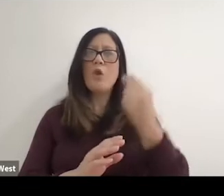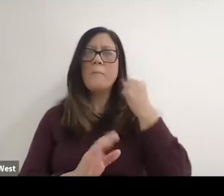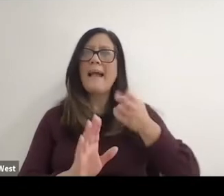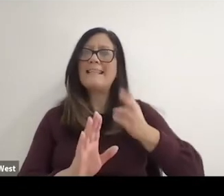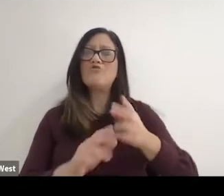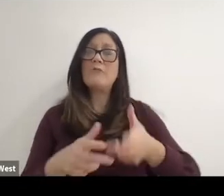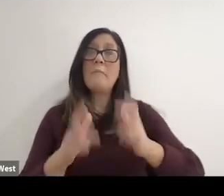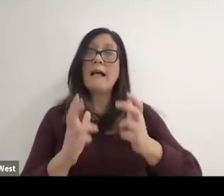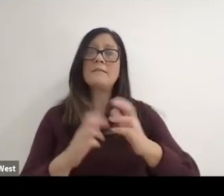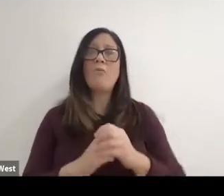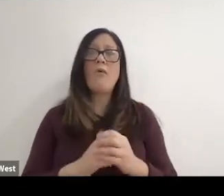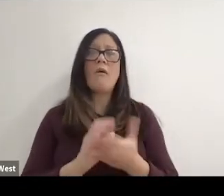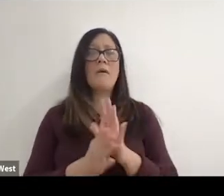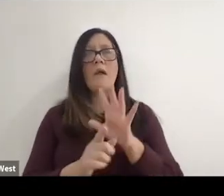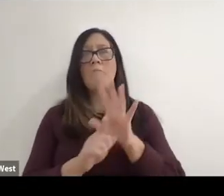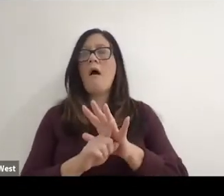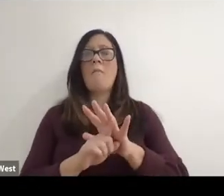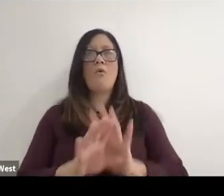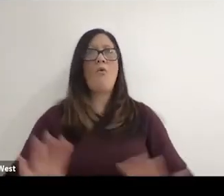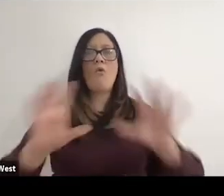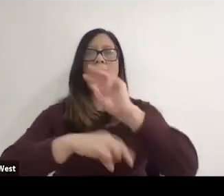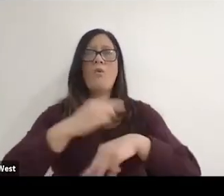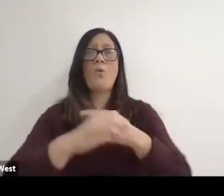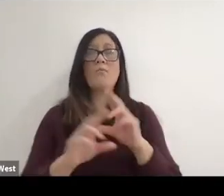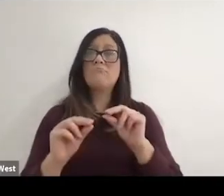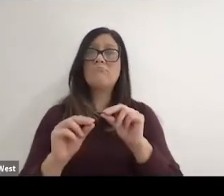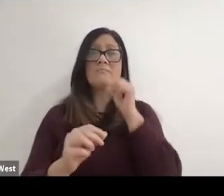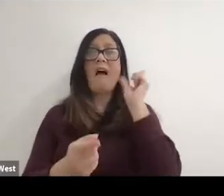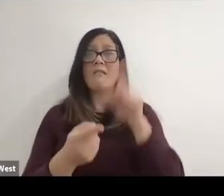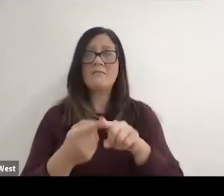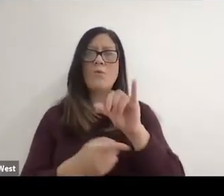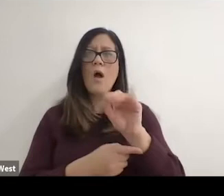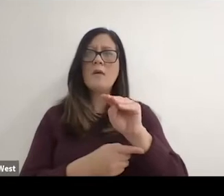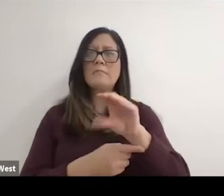It really didn't become a worldwide sport until the YMCA took it around the world,